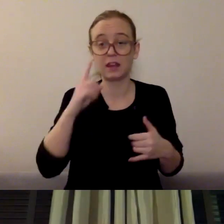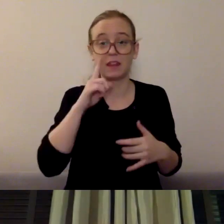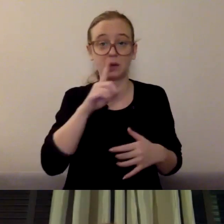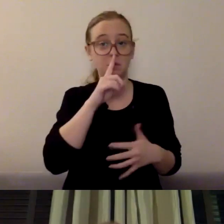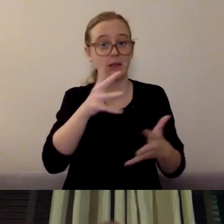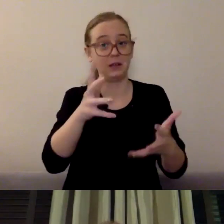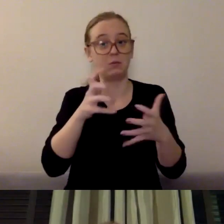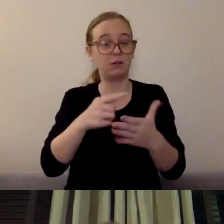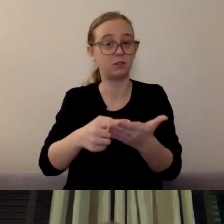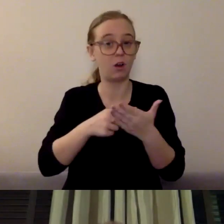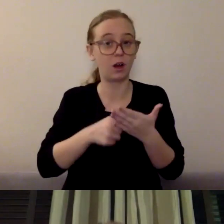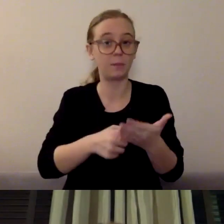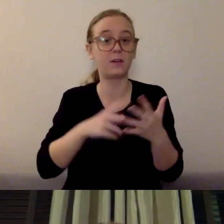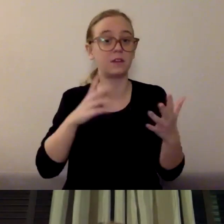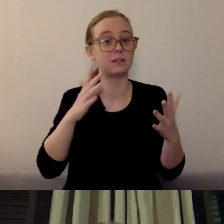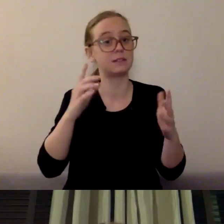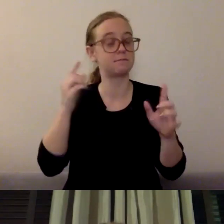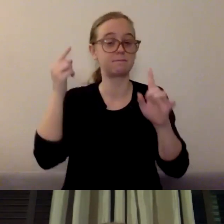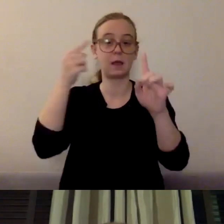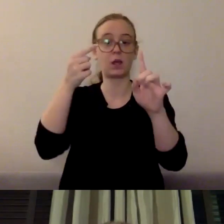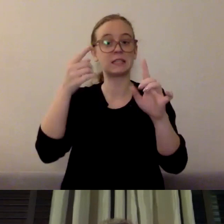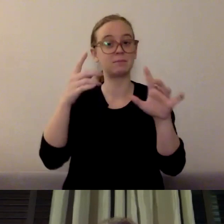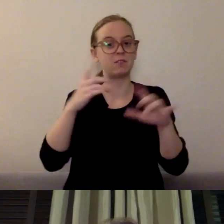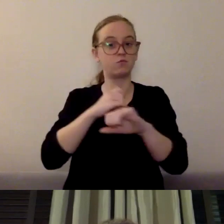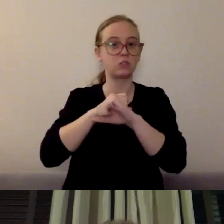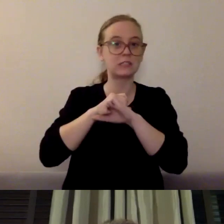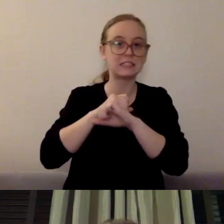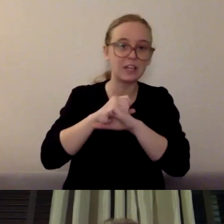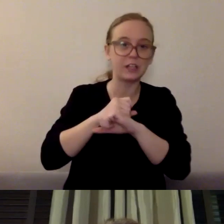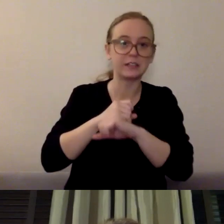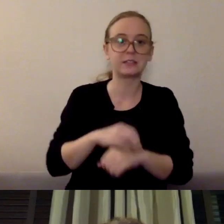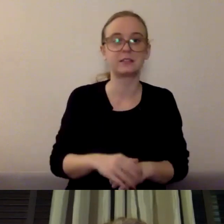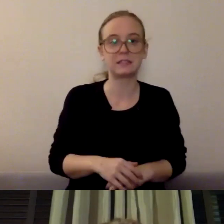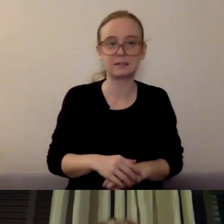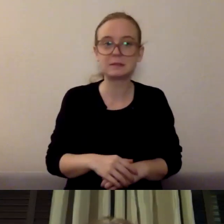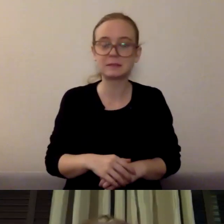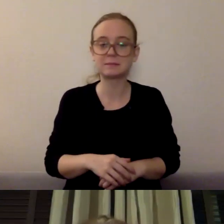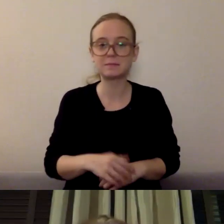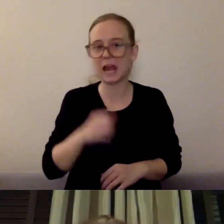and this idea that resilience isn't something that you either have or you don't have,